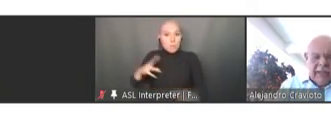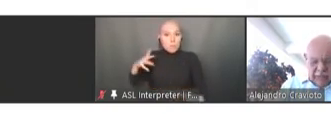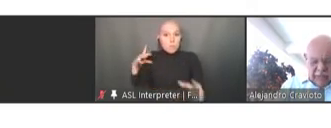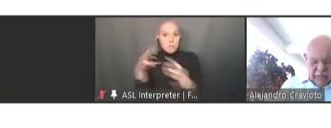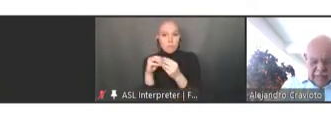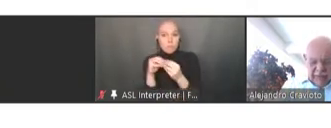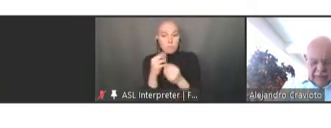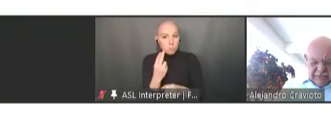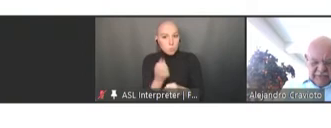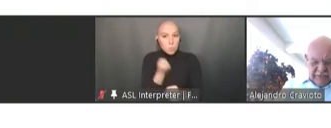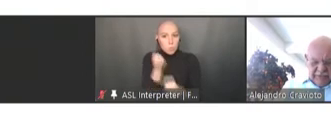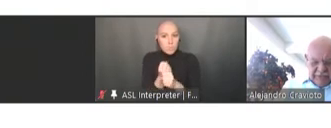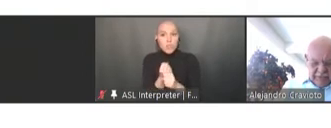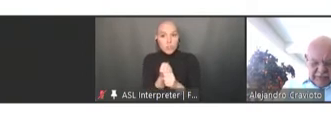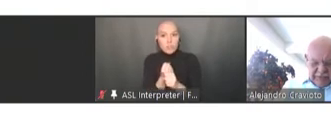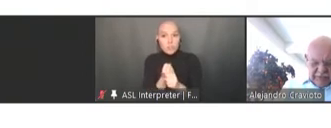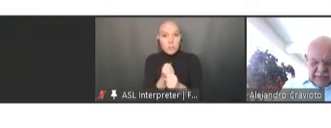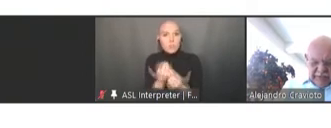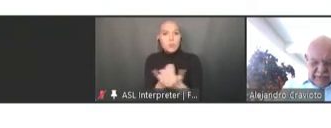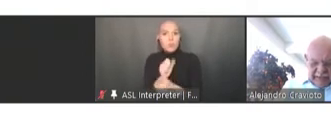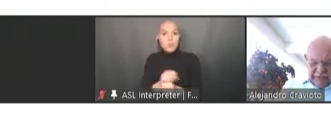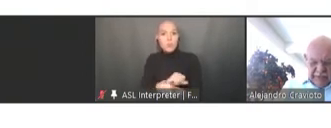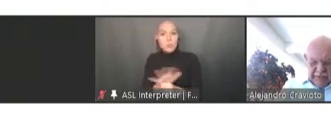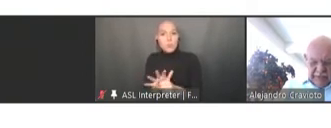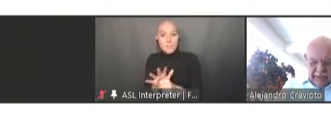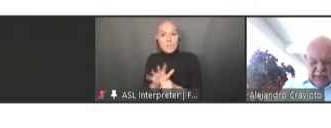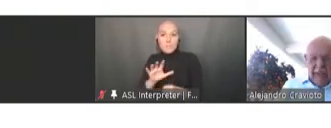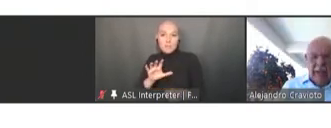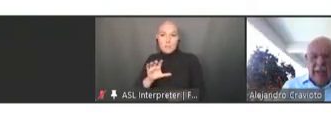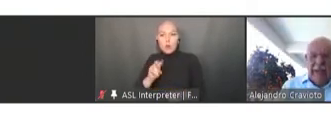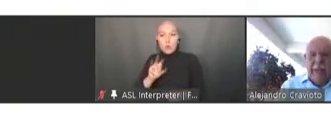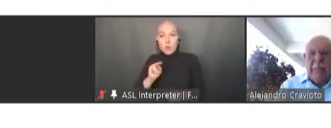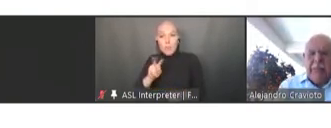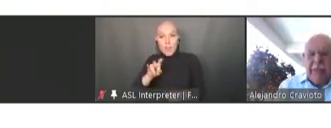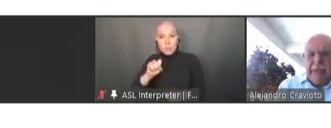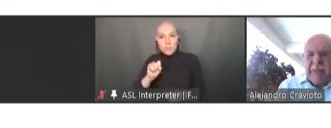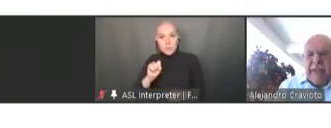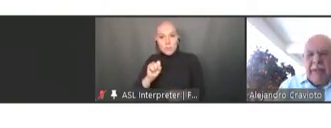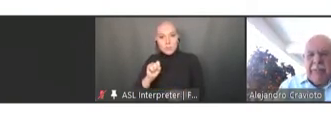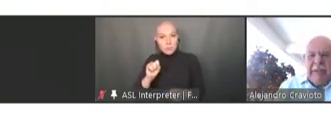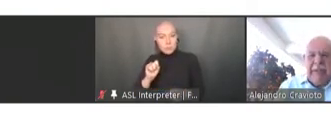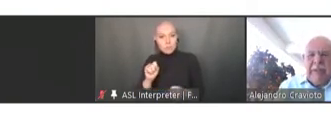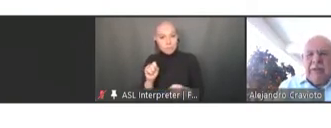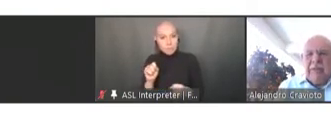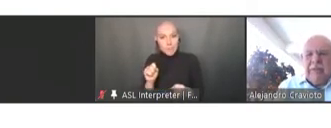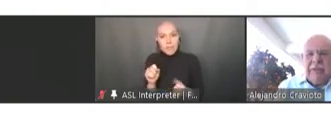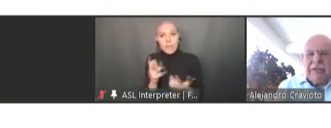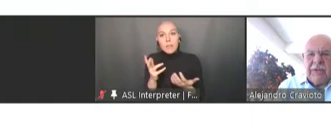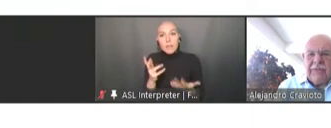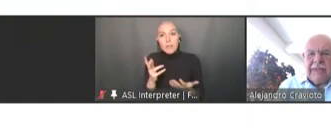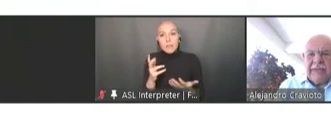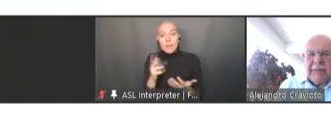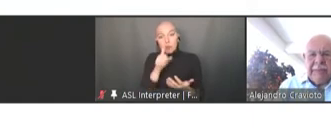coronavirus infection which really has shown how ill prepared we have been to confront something